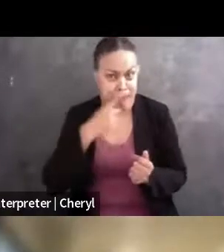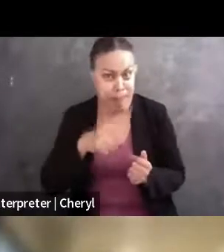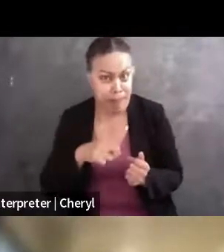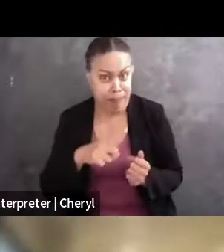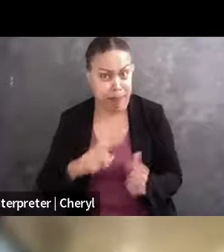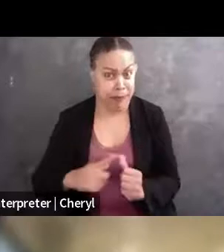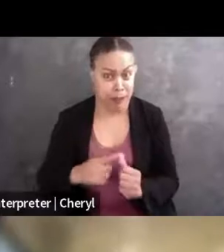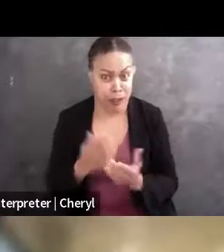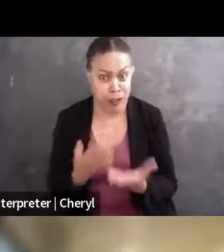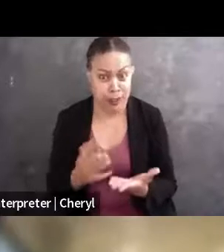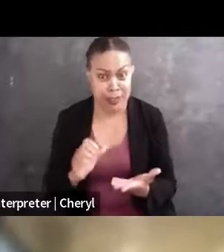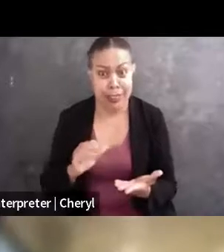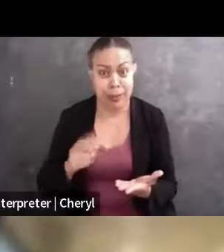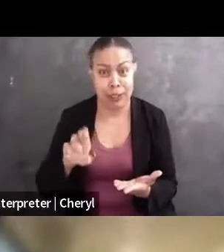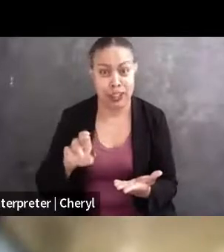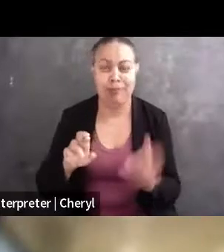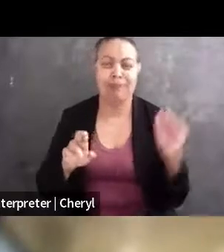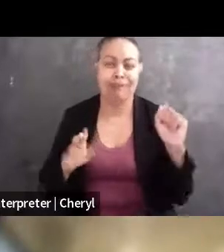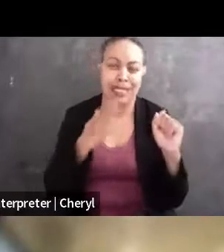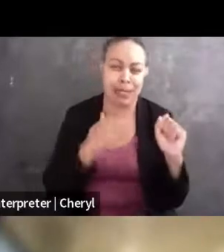Sure, well, thank you for having me, it's nice to be here.